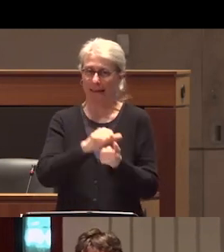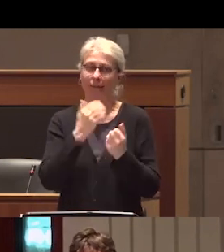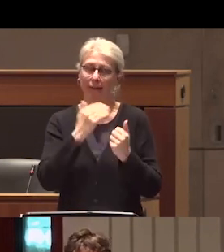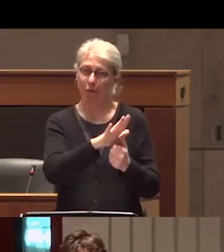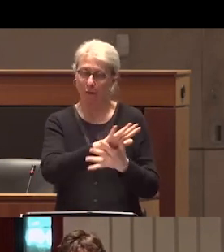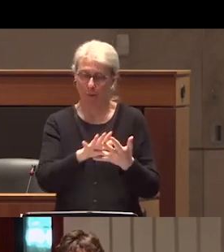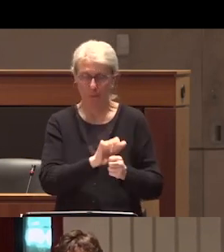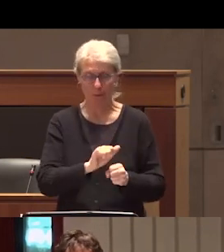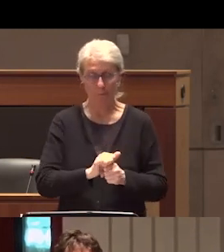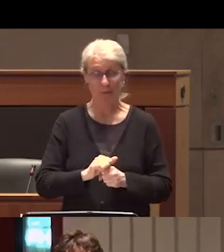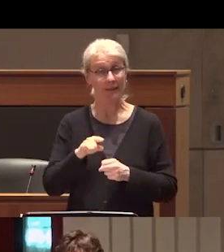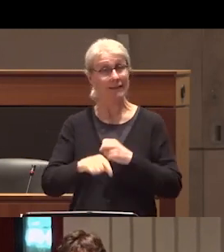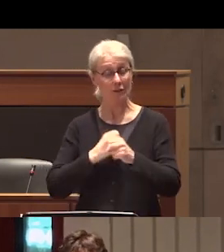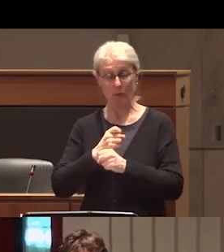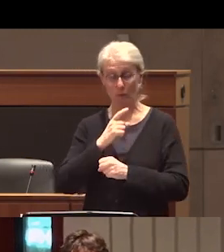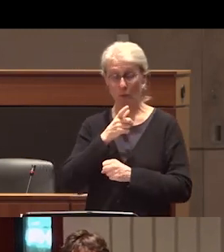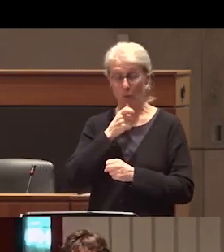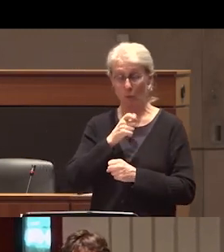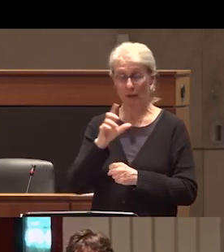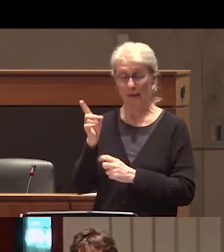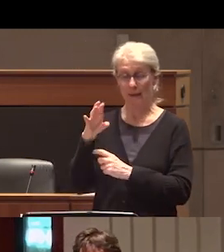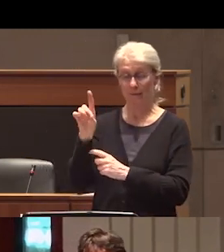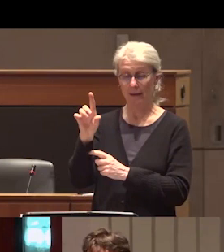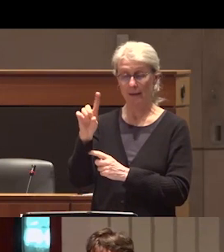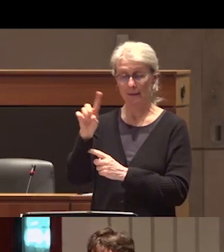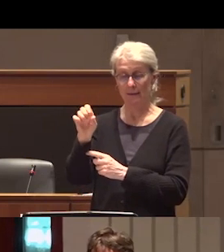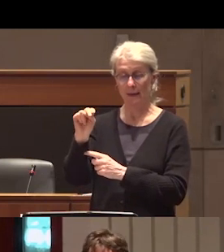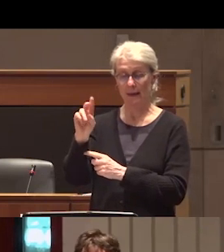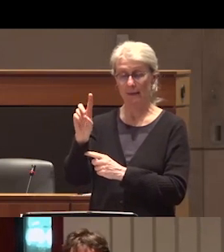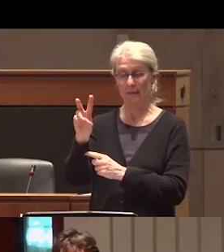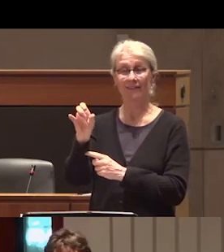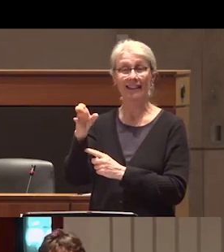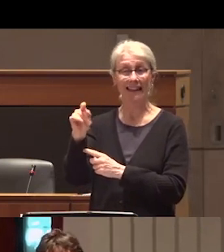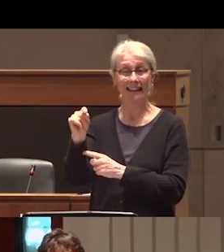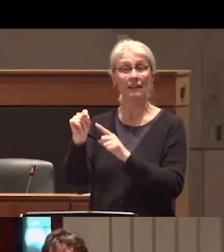the members this year in addition to myself or David zandvliet who's a professor in the faculty